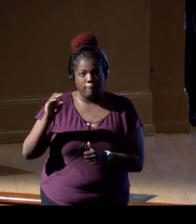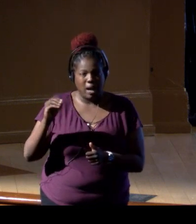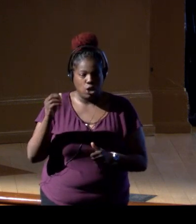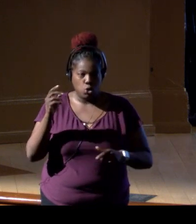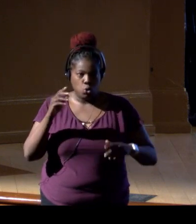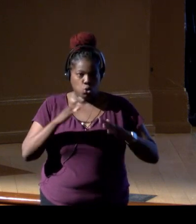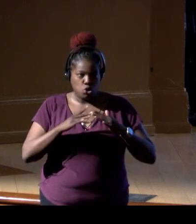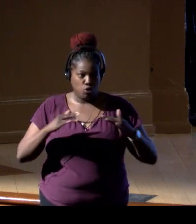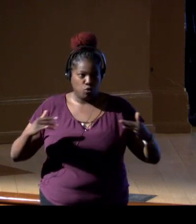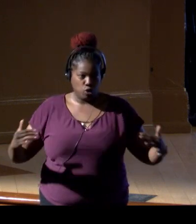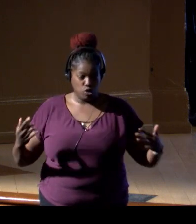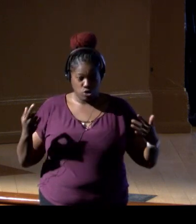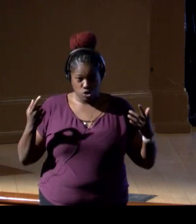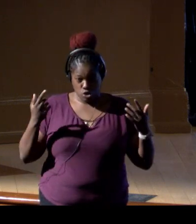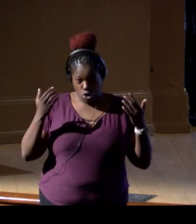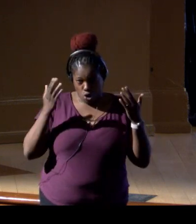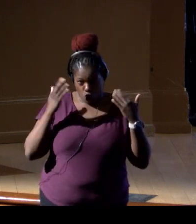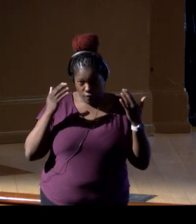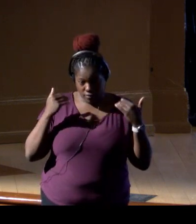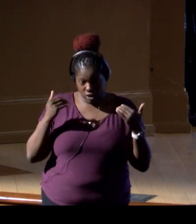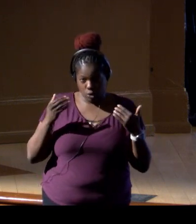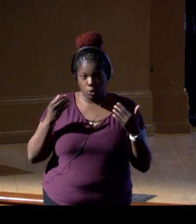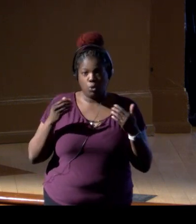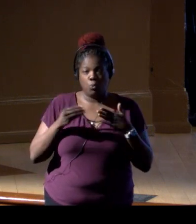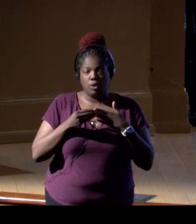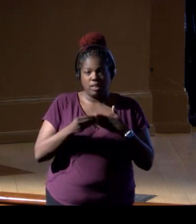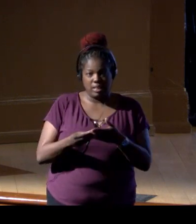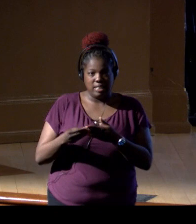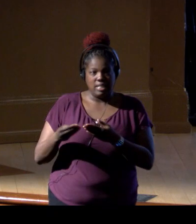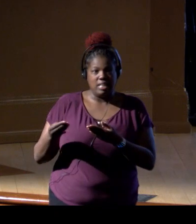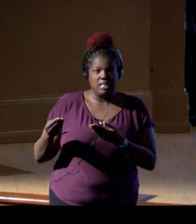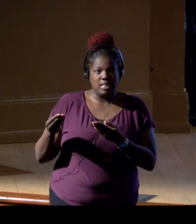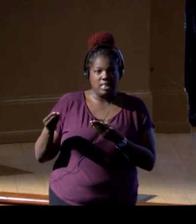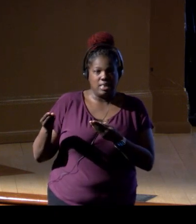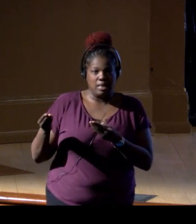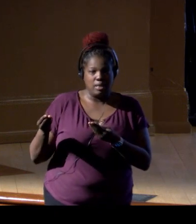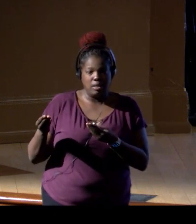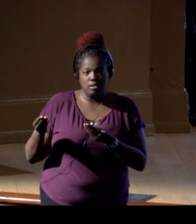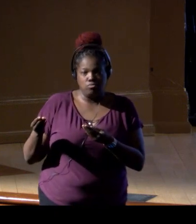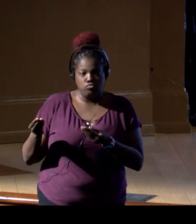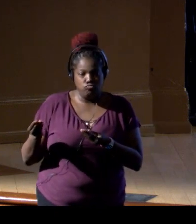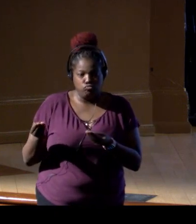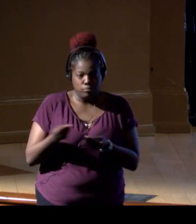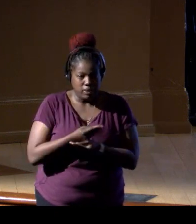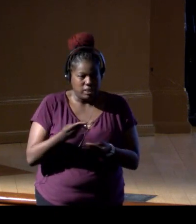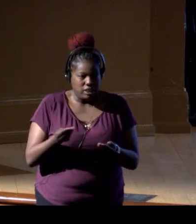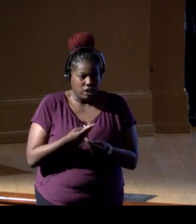and now hopefully guide remediation efforts. We have sand and gravel. I went through marine minerals.